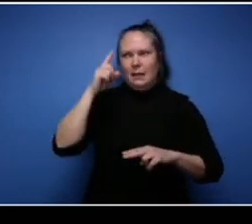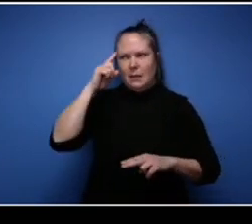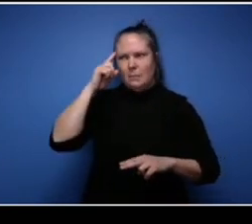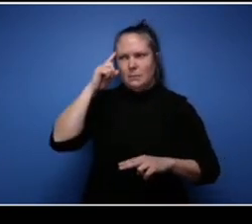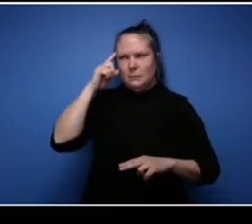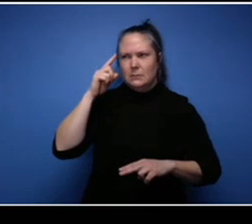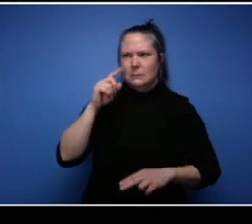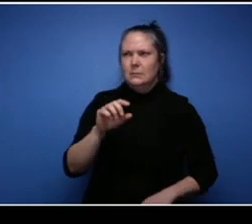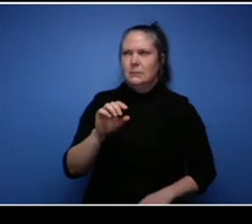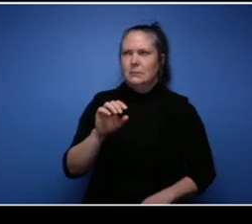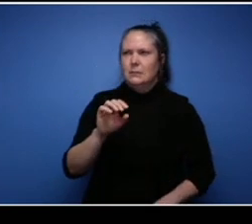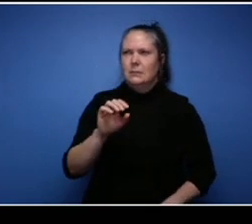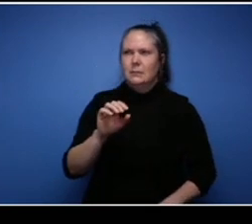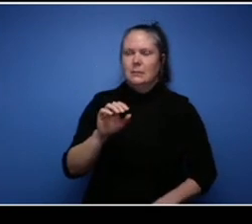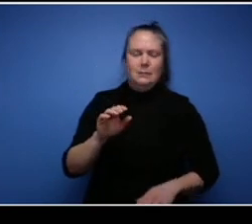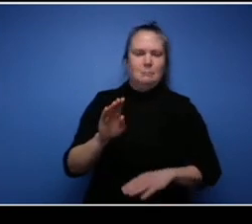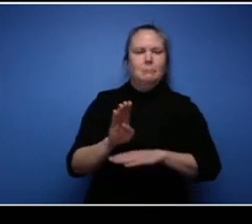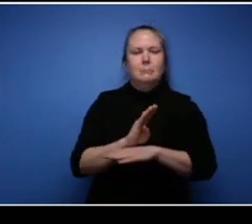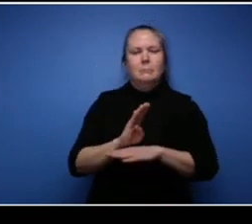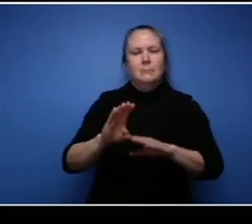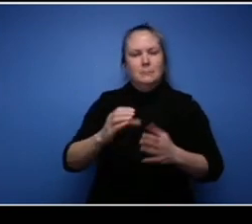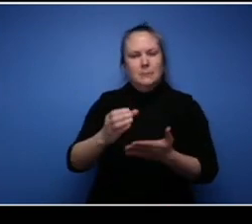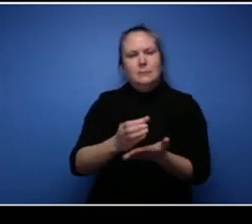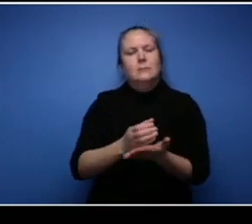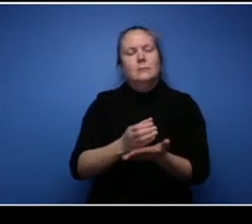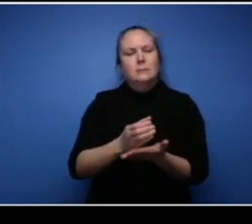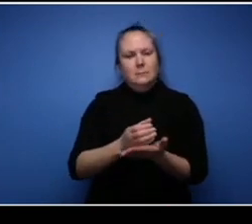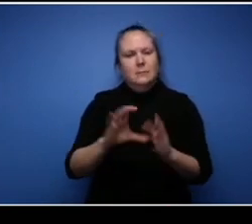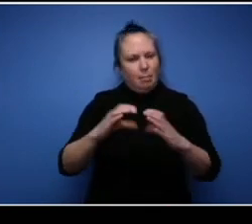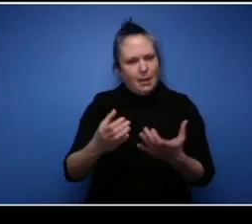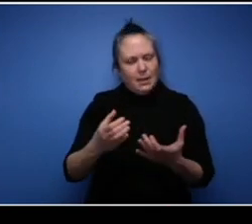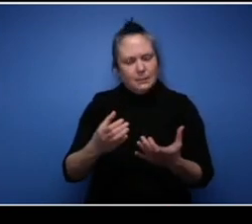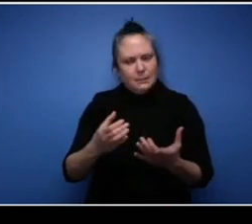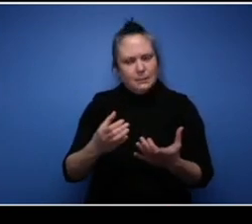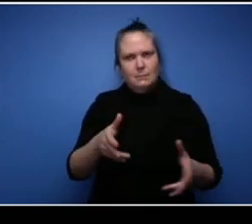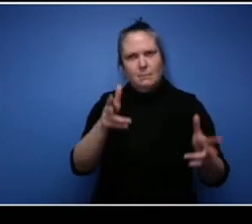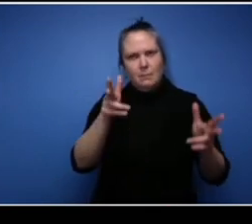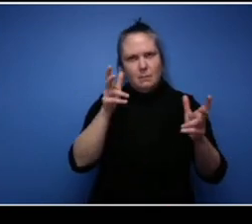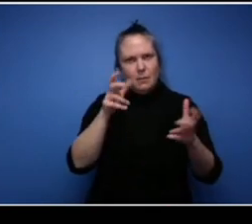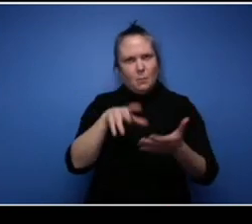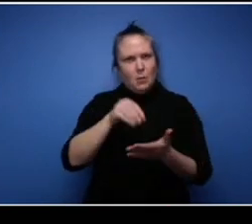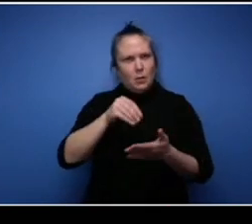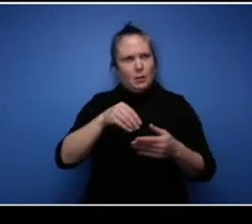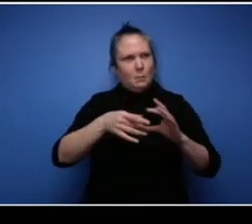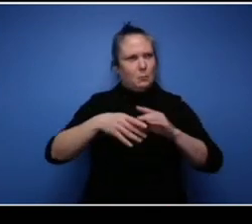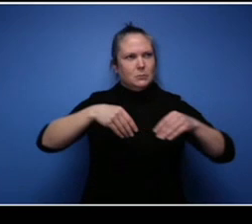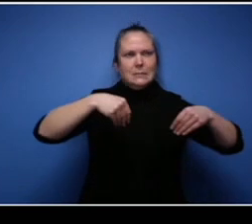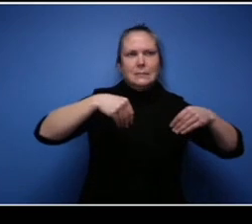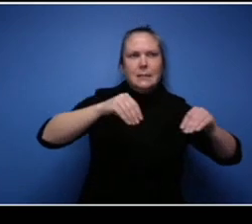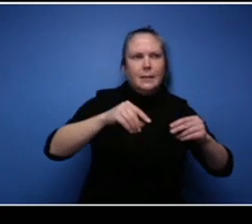I said oh my God I'm learning sales and marketing, I'm learning all about social media, I'm writing